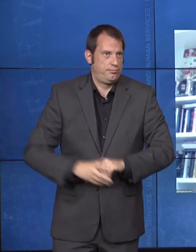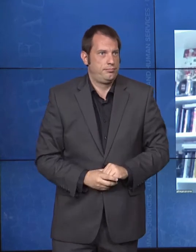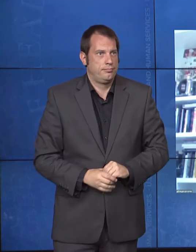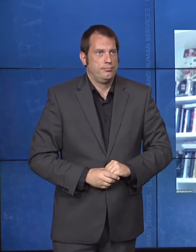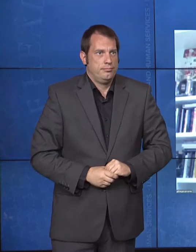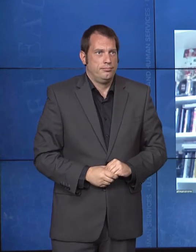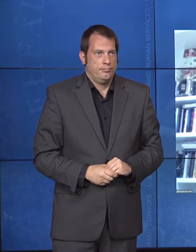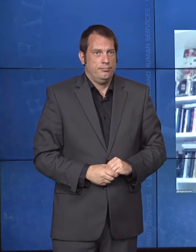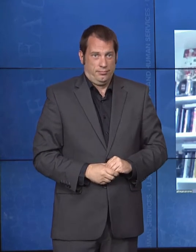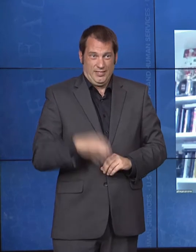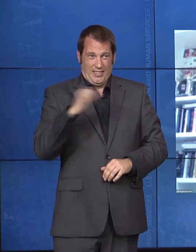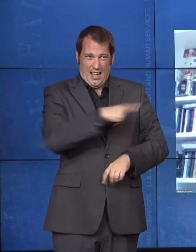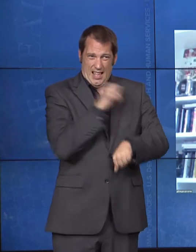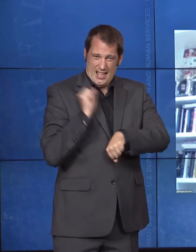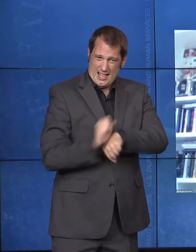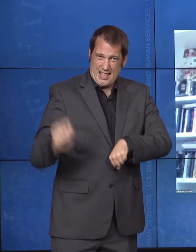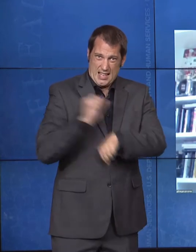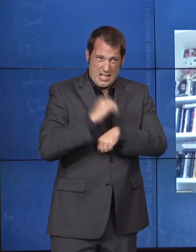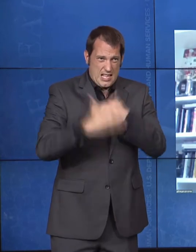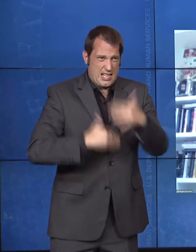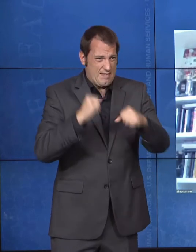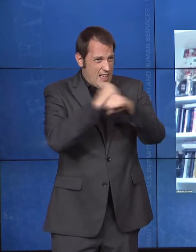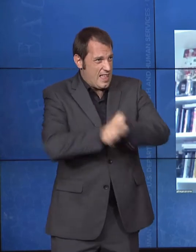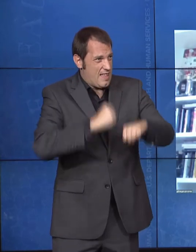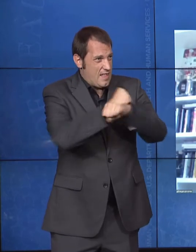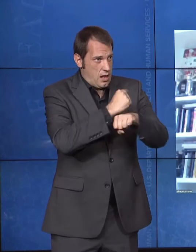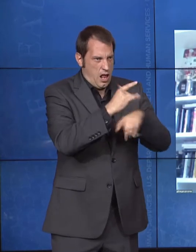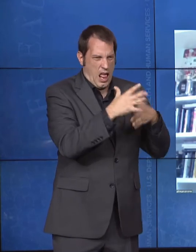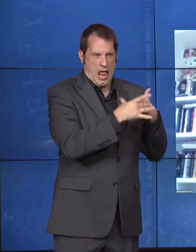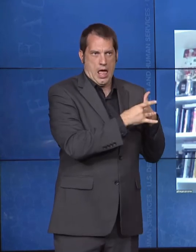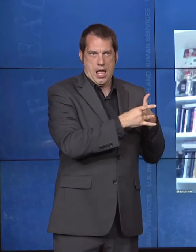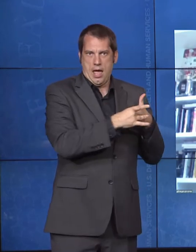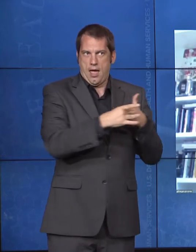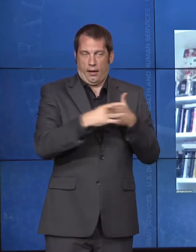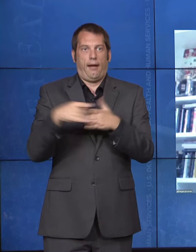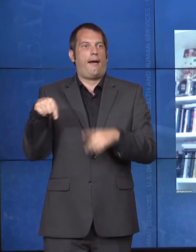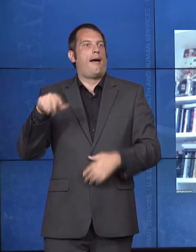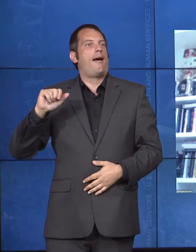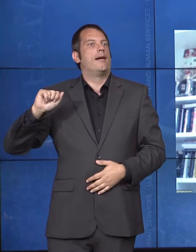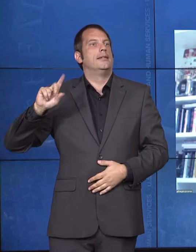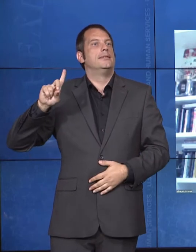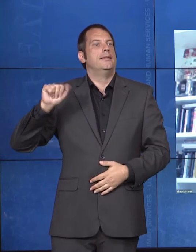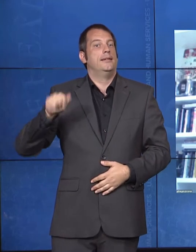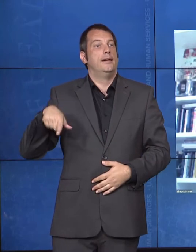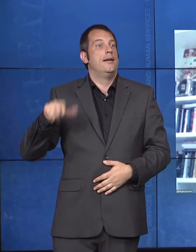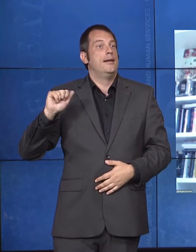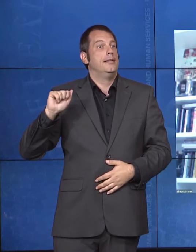ADA, including persons with disabilities, to ensure they weren't excluded on buses,